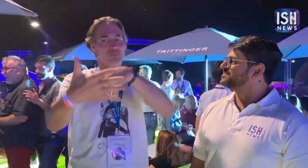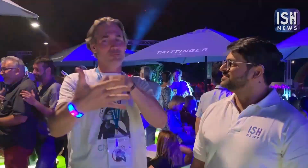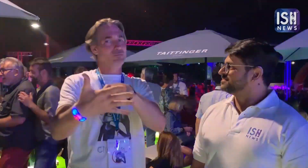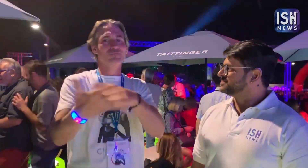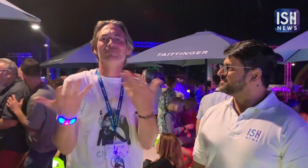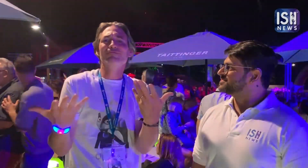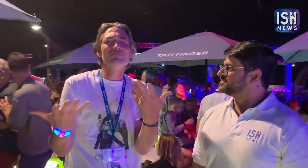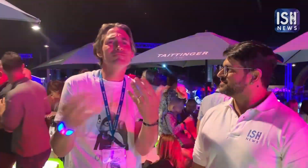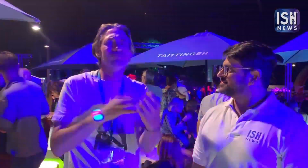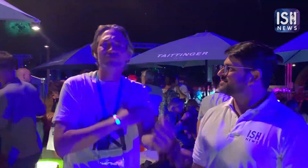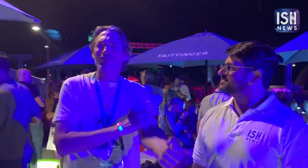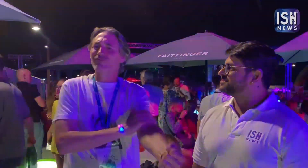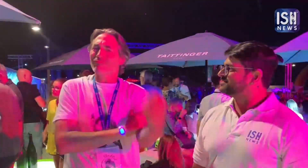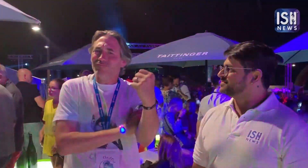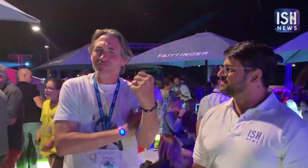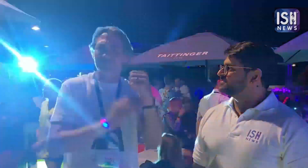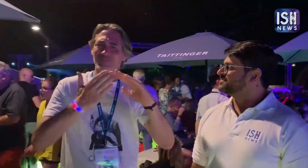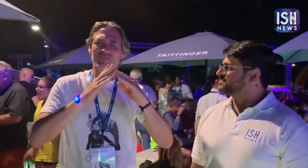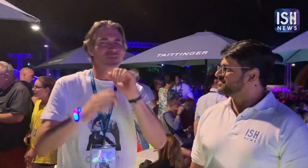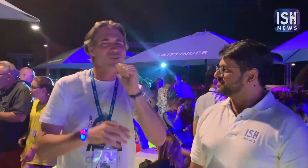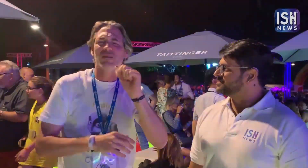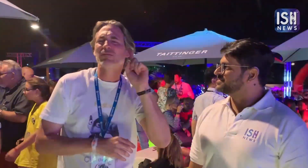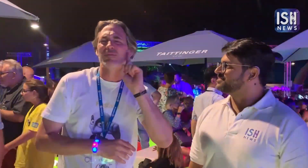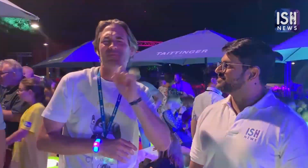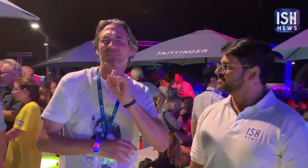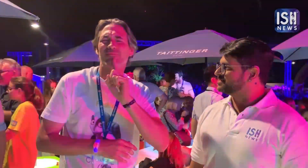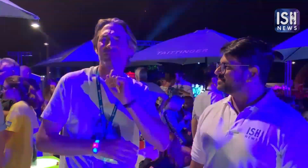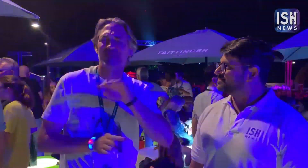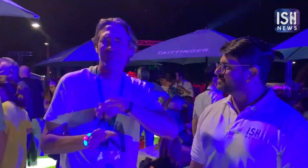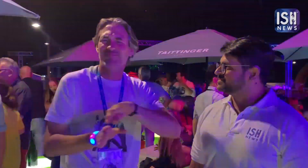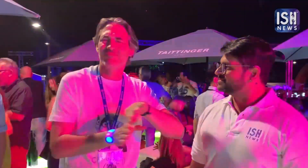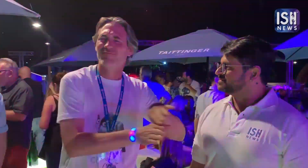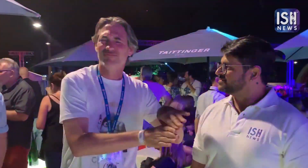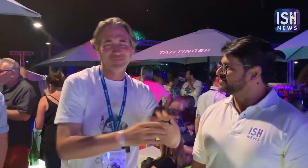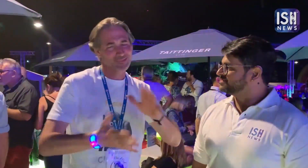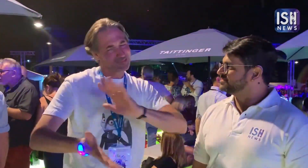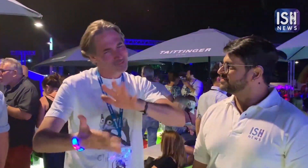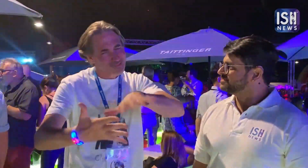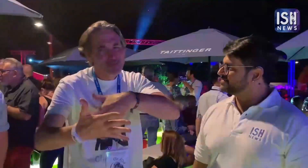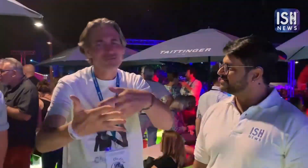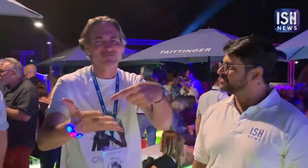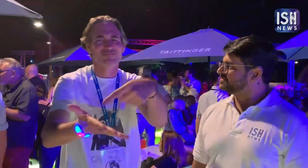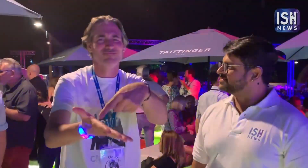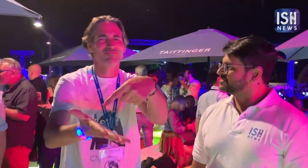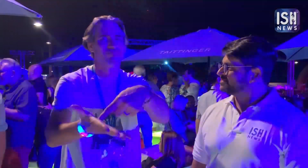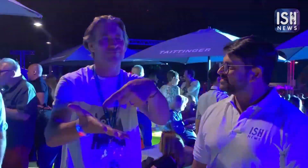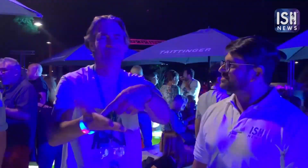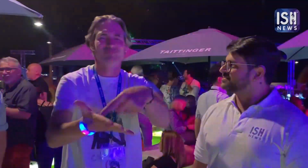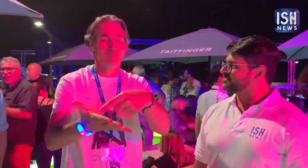Sign language is a powerful language and is not only for the Deaf community.